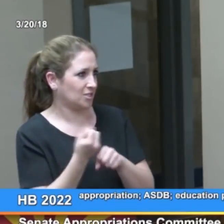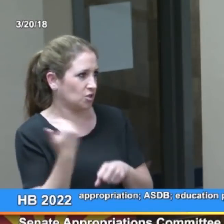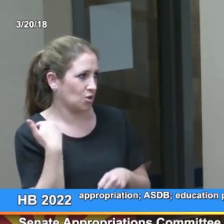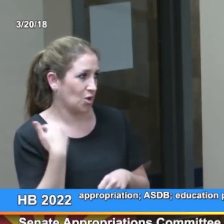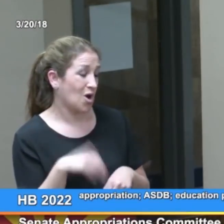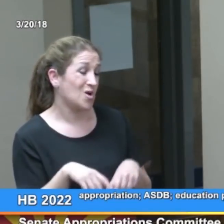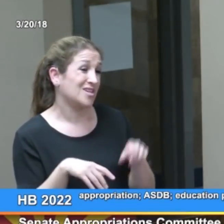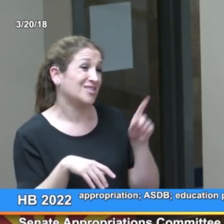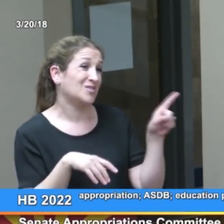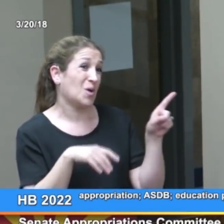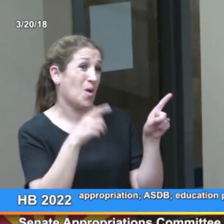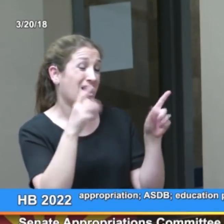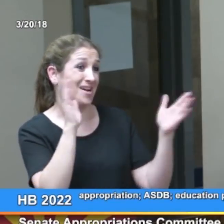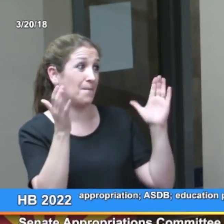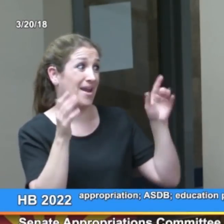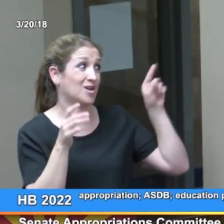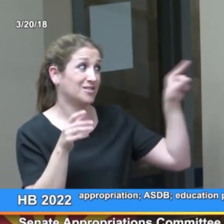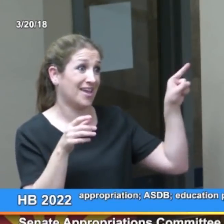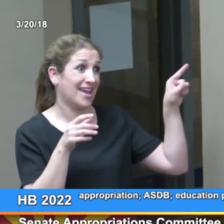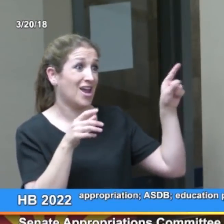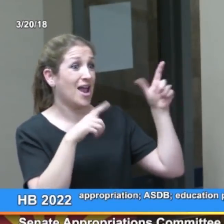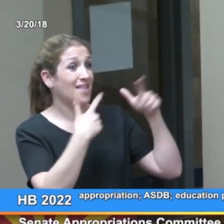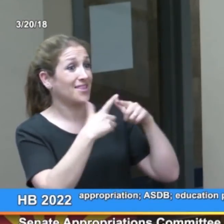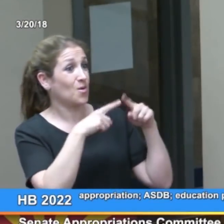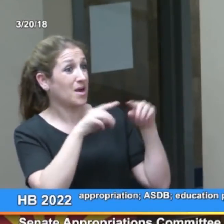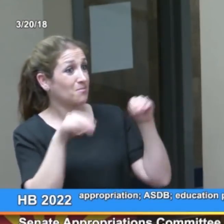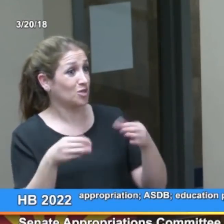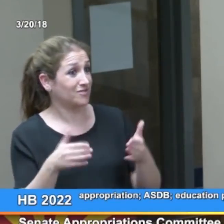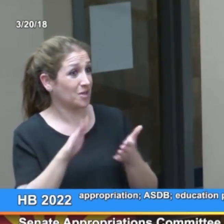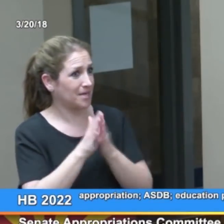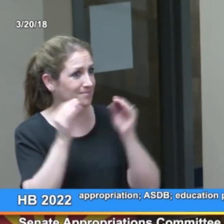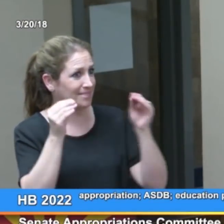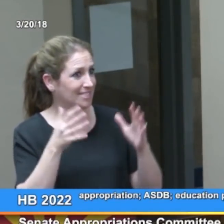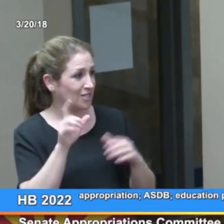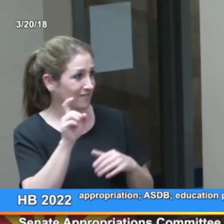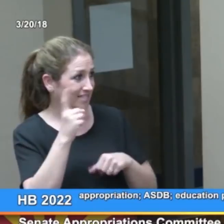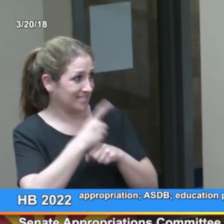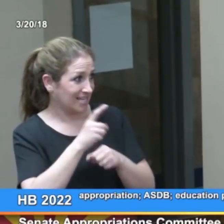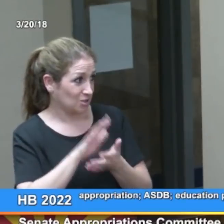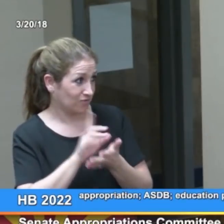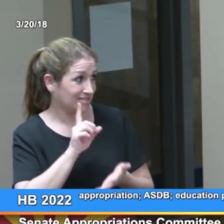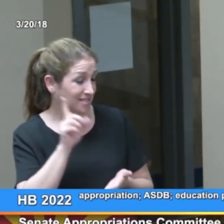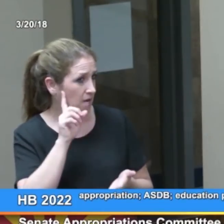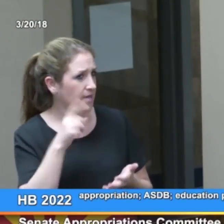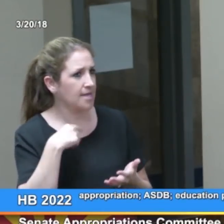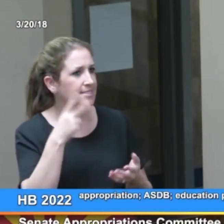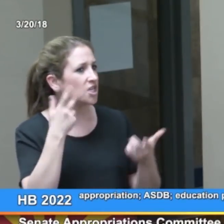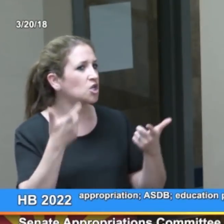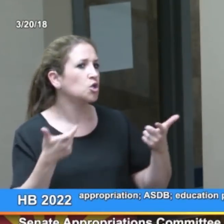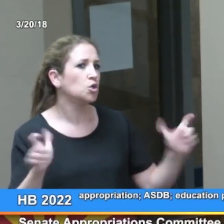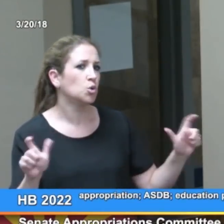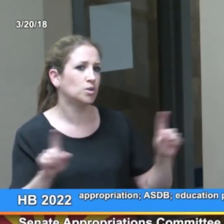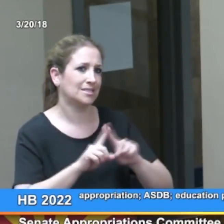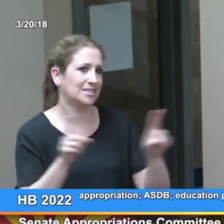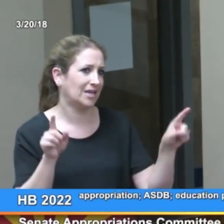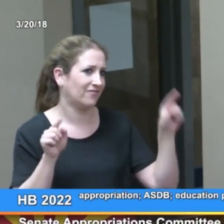I moved here seven years ago and I have a strong basis for comparison from Boston to my experience teaching at PDSD;